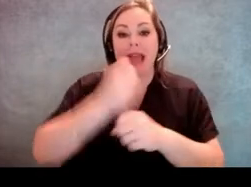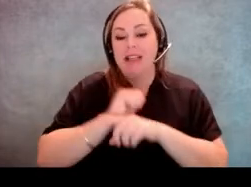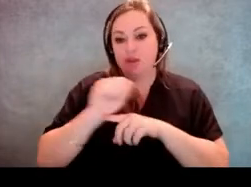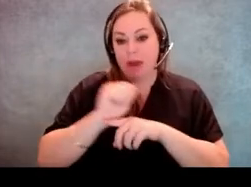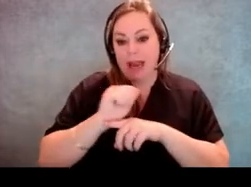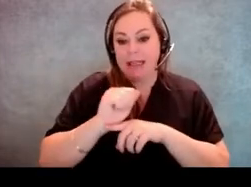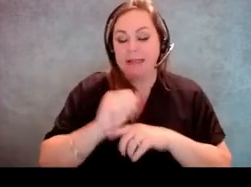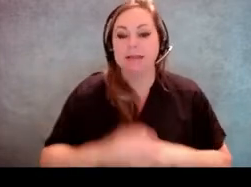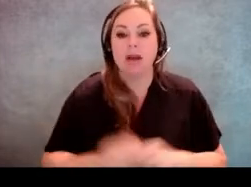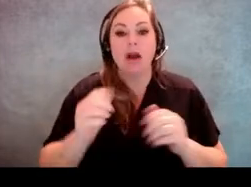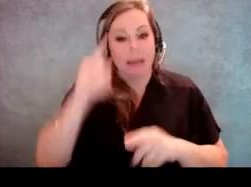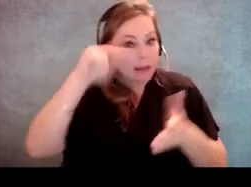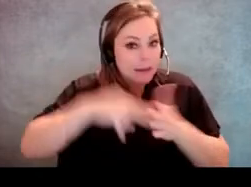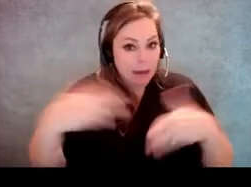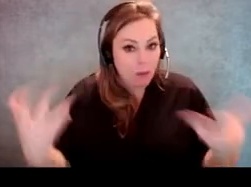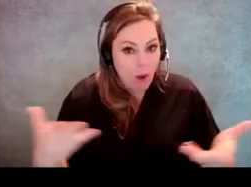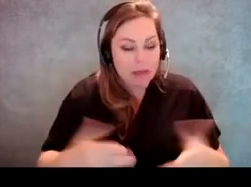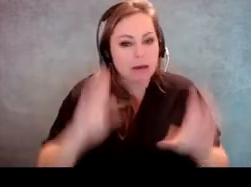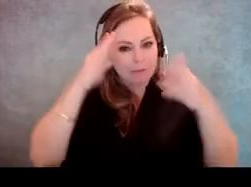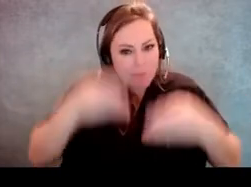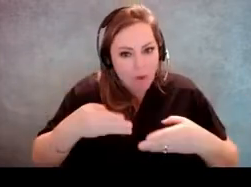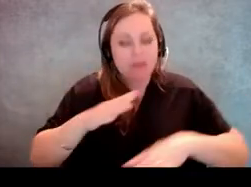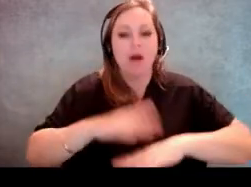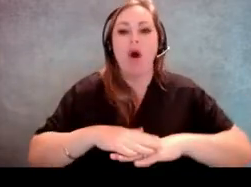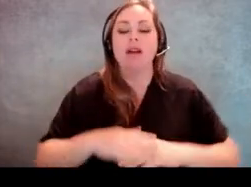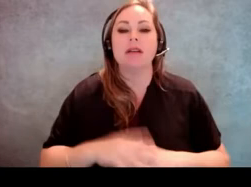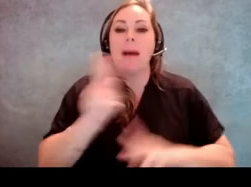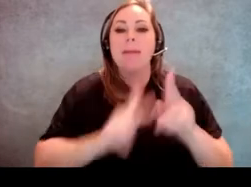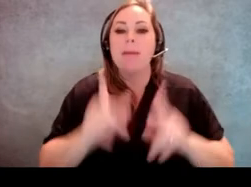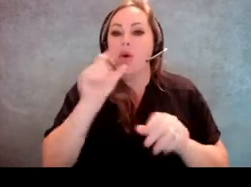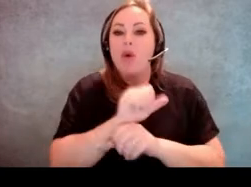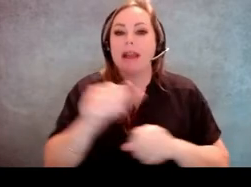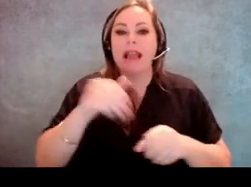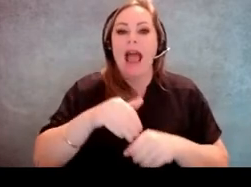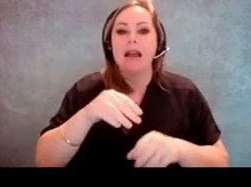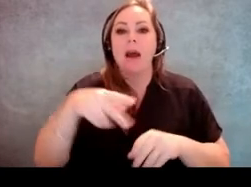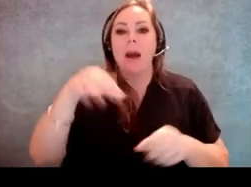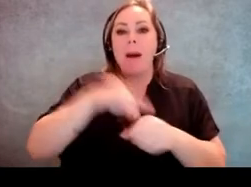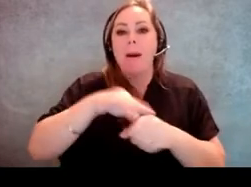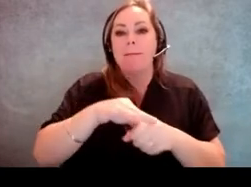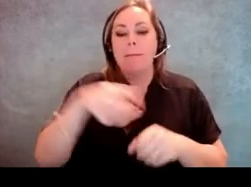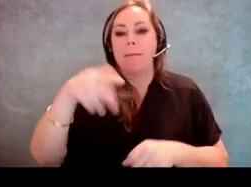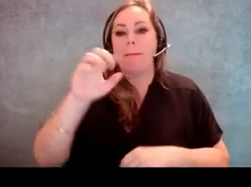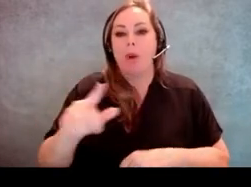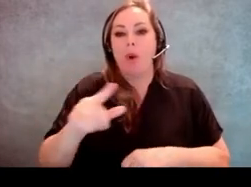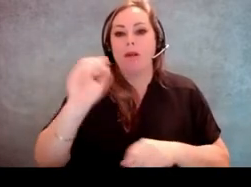with the intent of it being geared towards people who are working at polling sites, towards election workers.